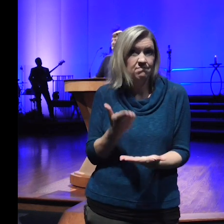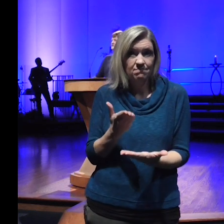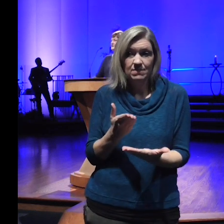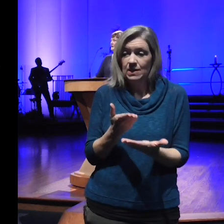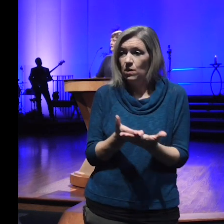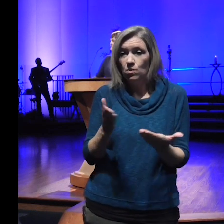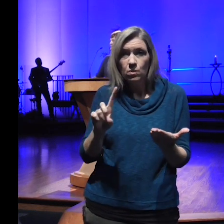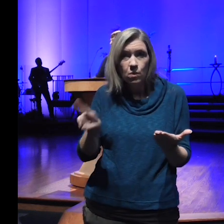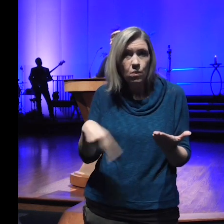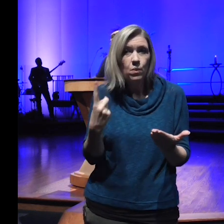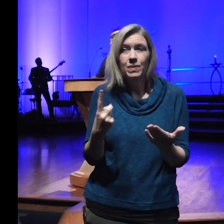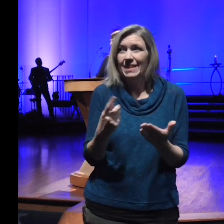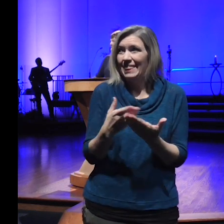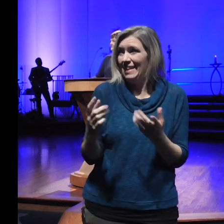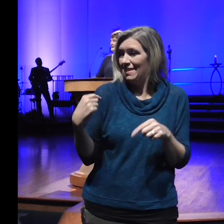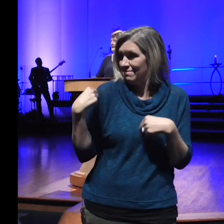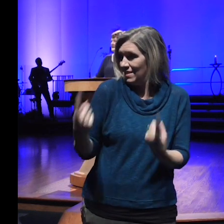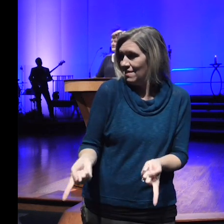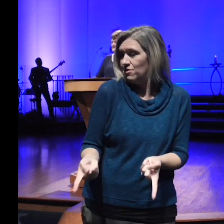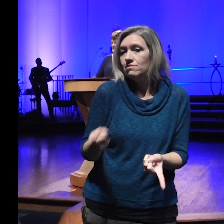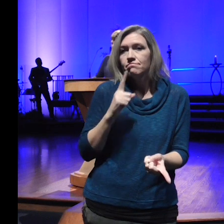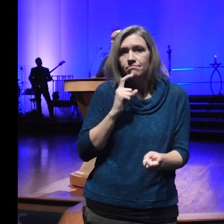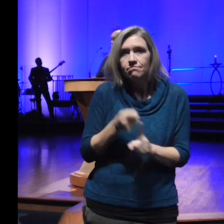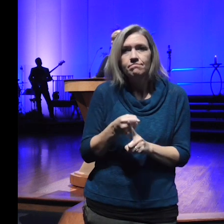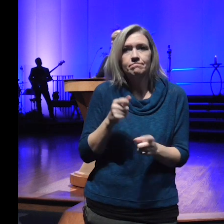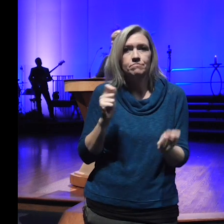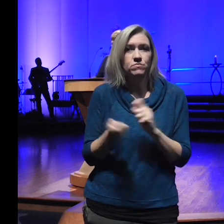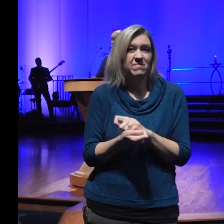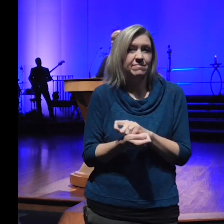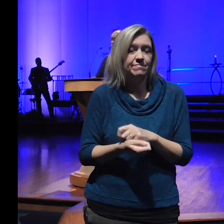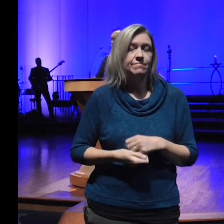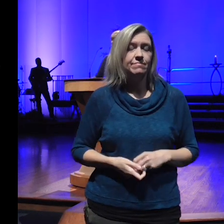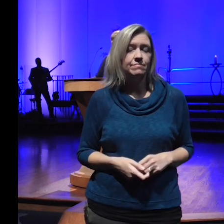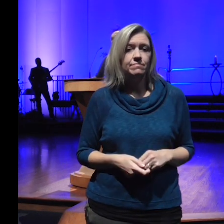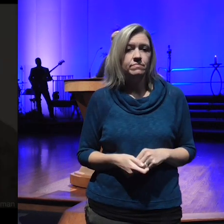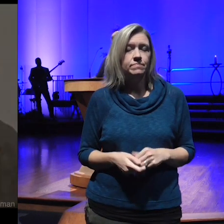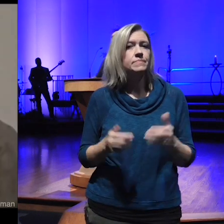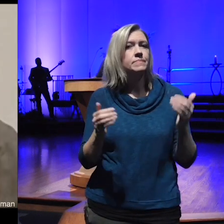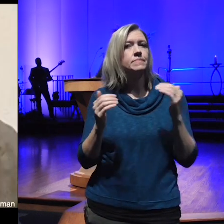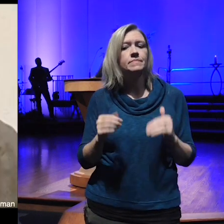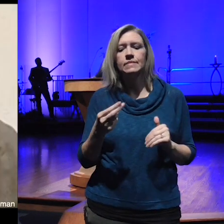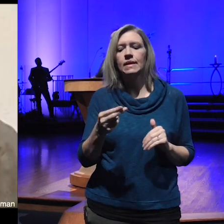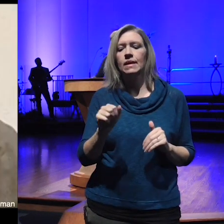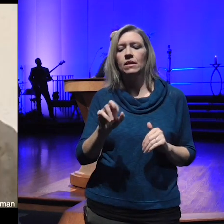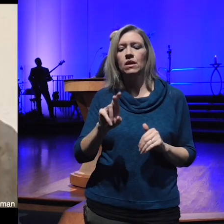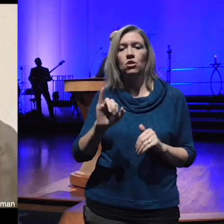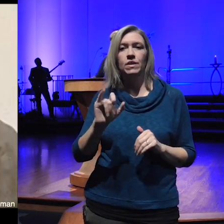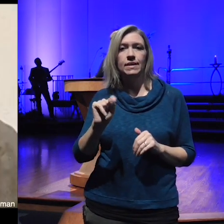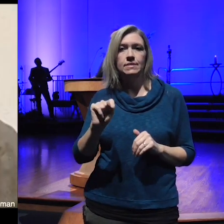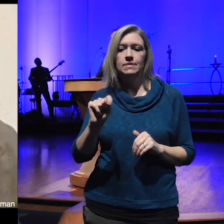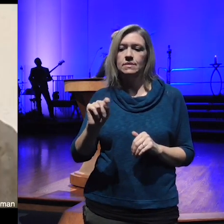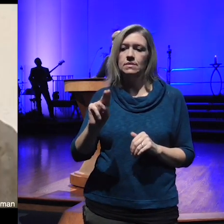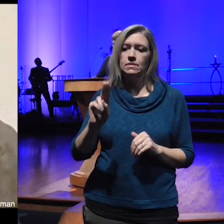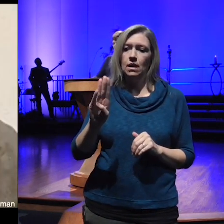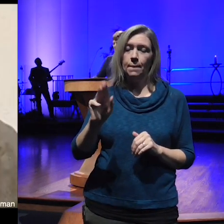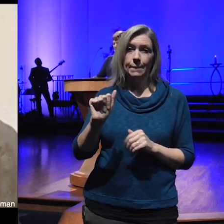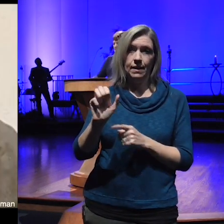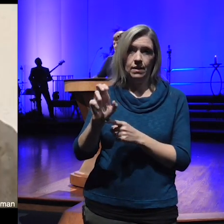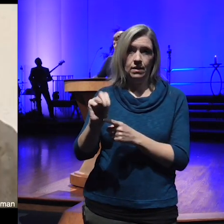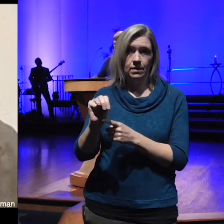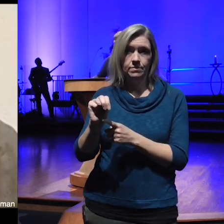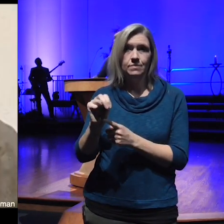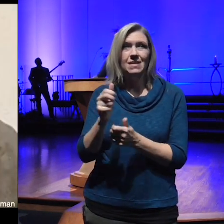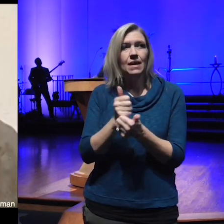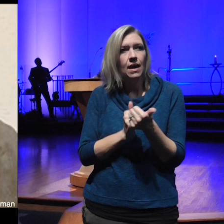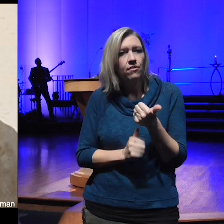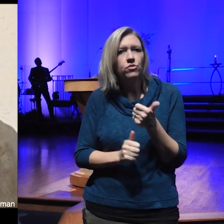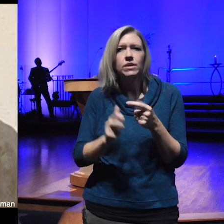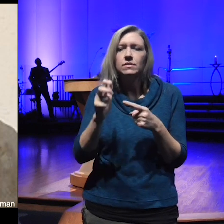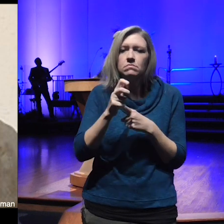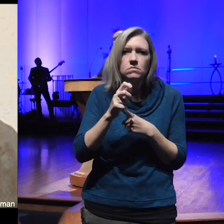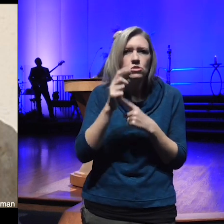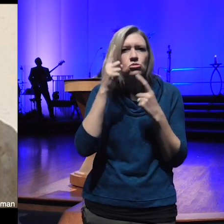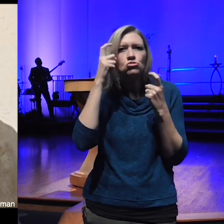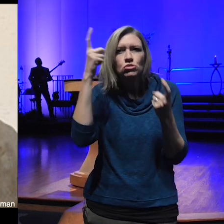only thing that ever has and from Harriet Tubman every great dream begins with a dreamer always